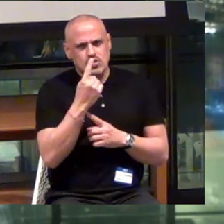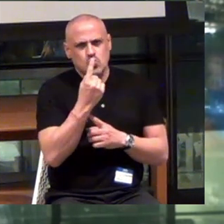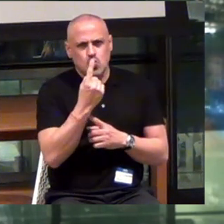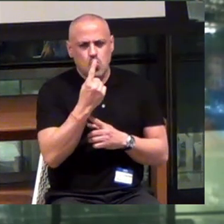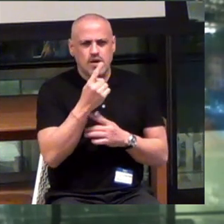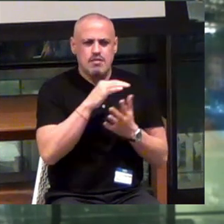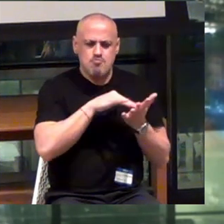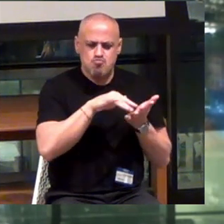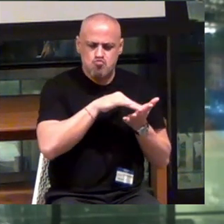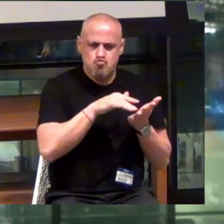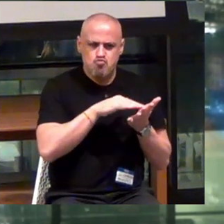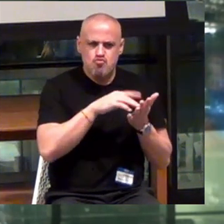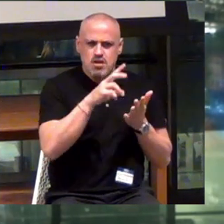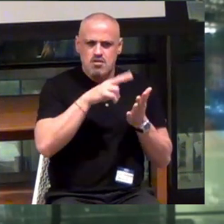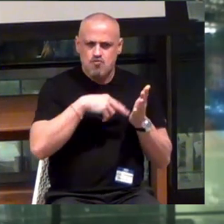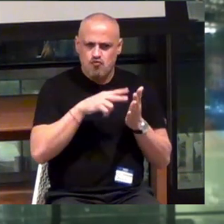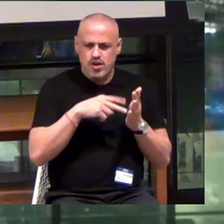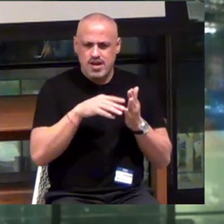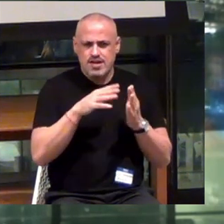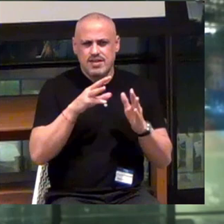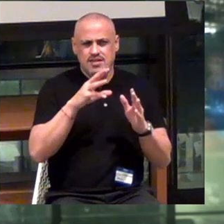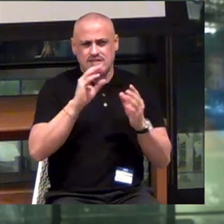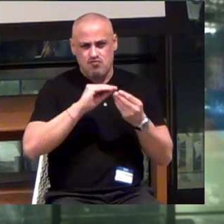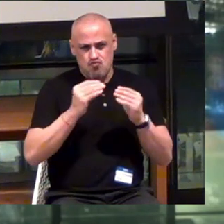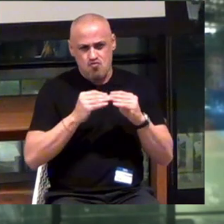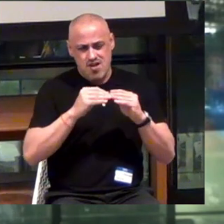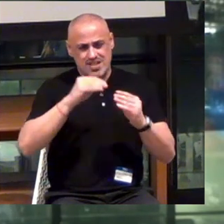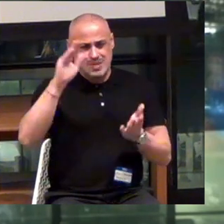Braille literacy rates, globally, are quite low. They're around 10%.